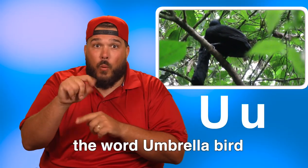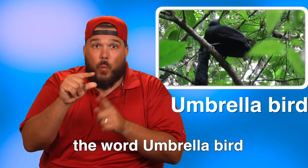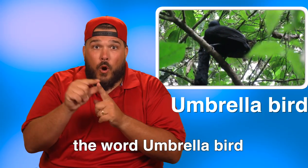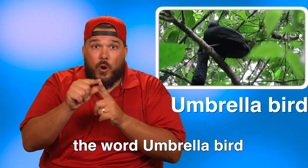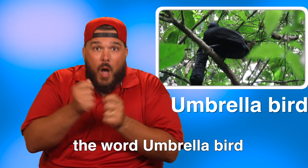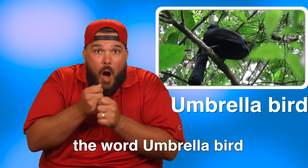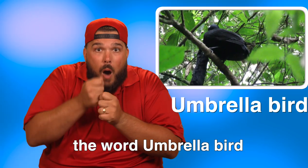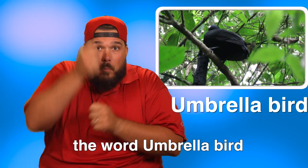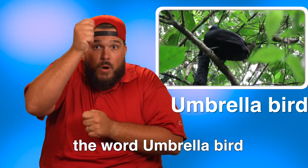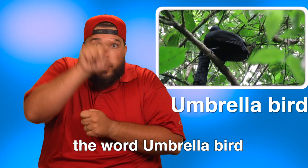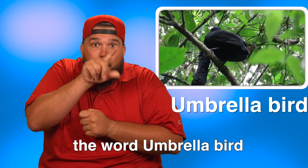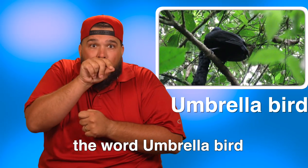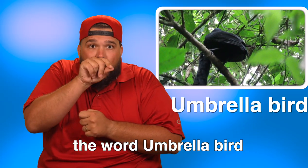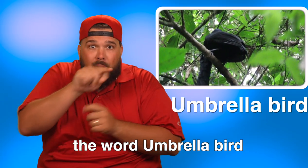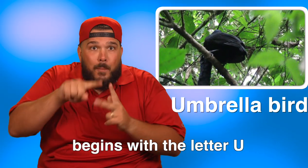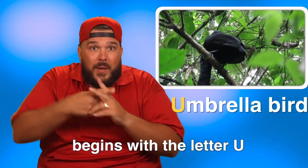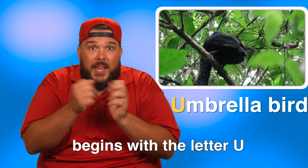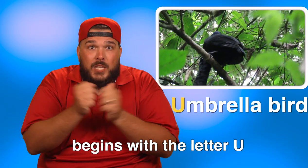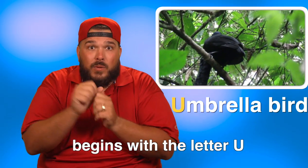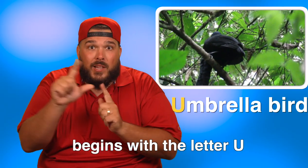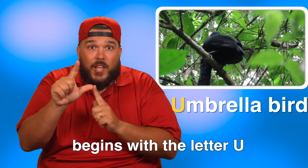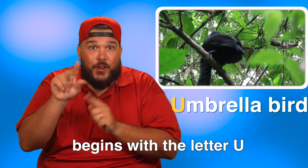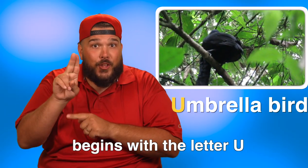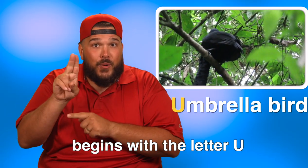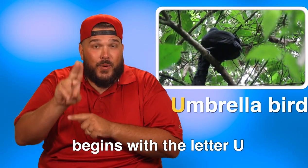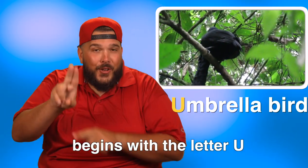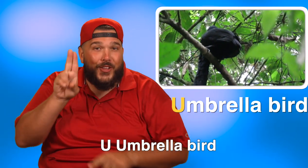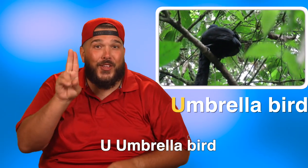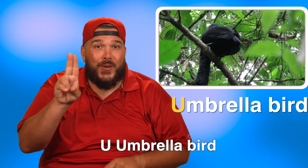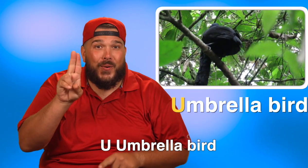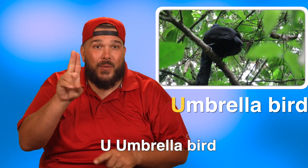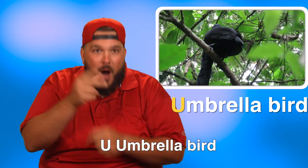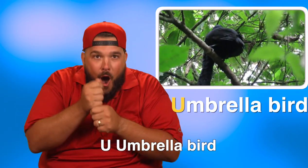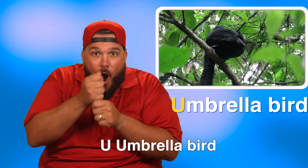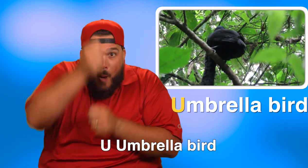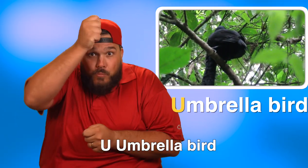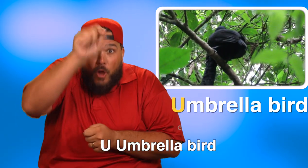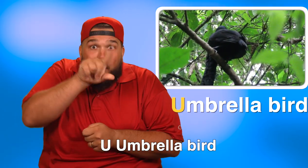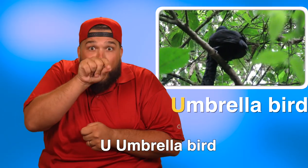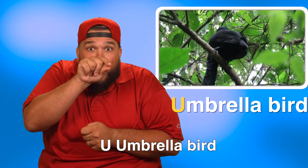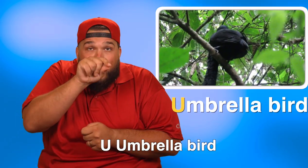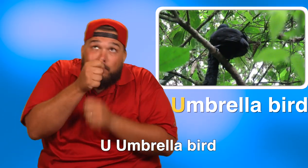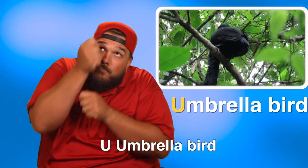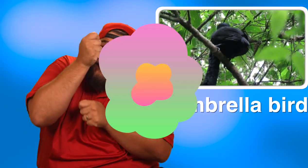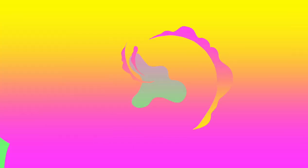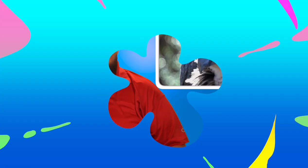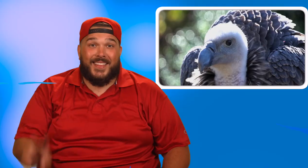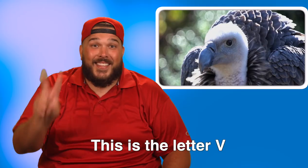The word umbrella bird begins with the letter U. U, umbrella bird.